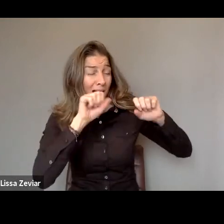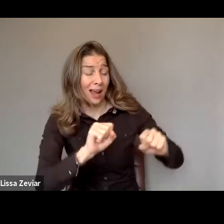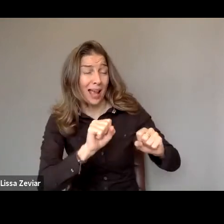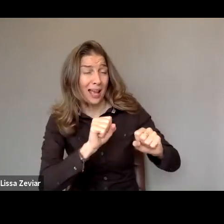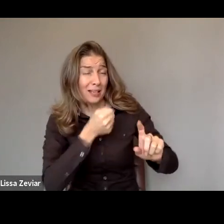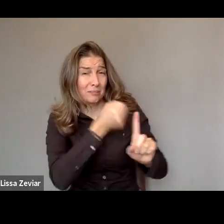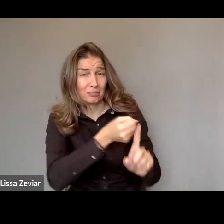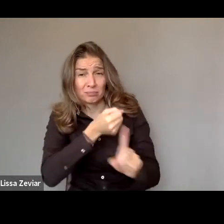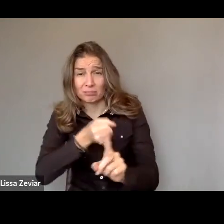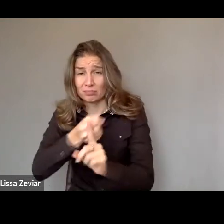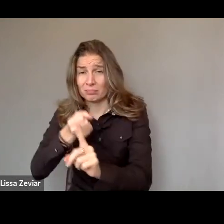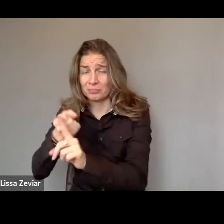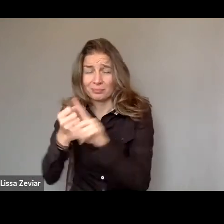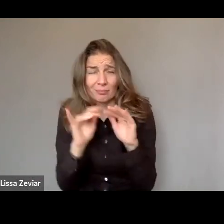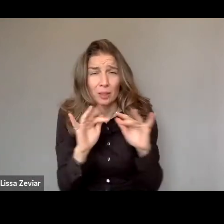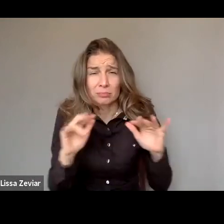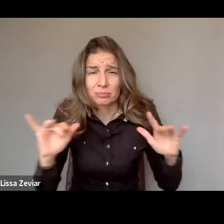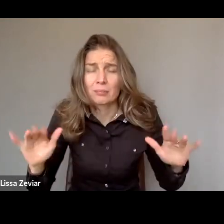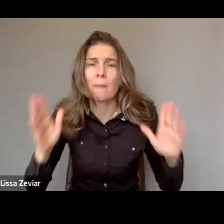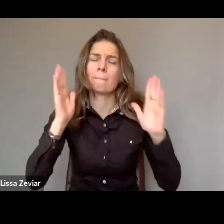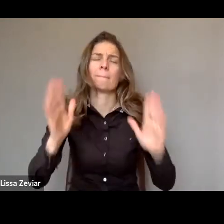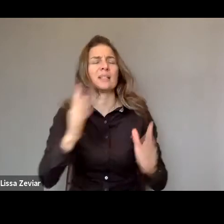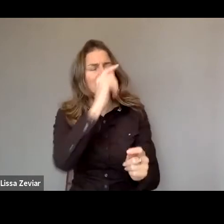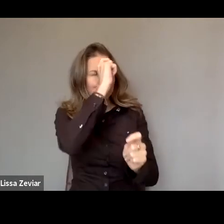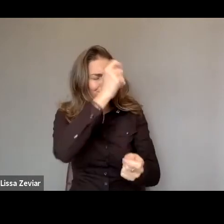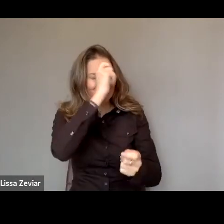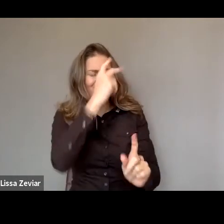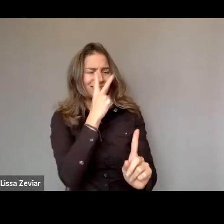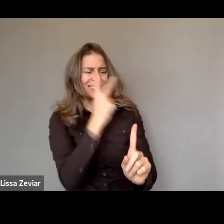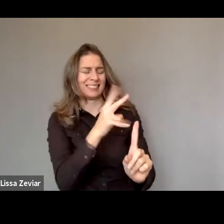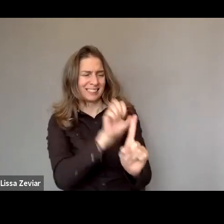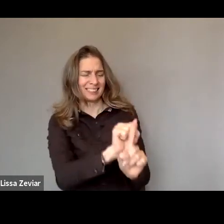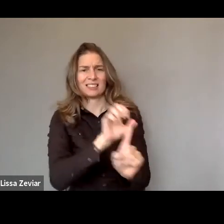And, before going into what the European Commission is doing